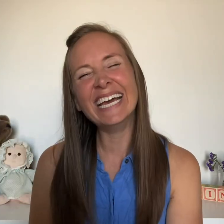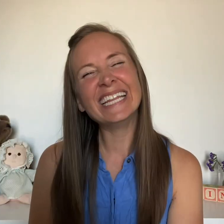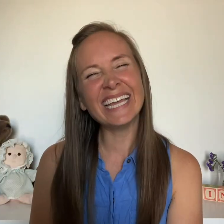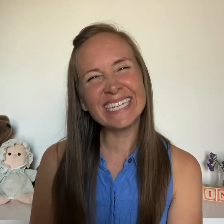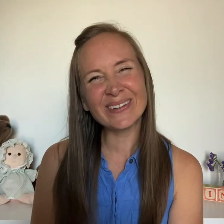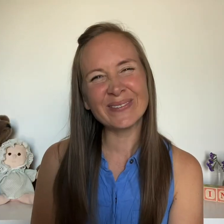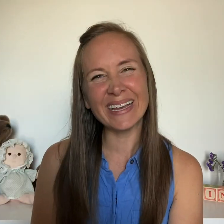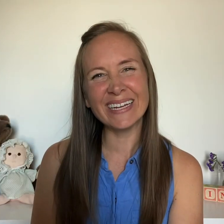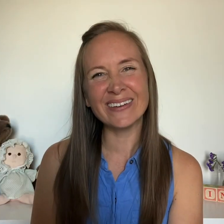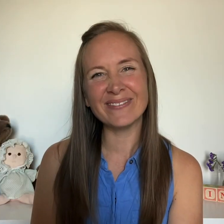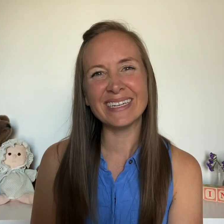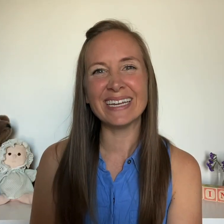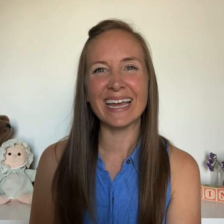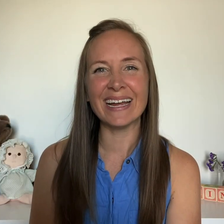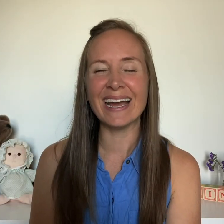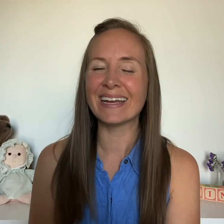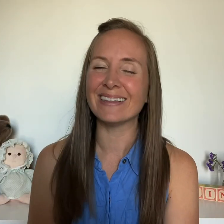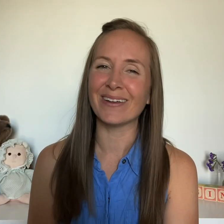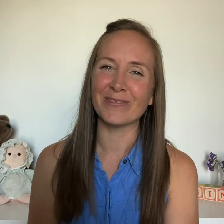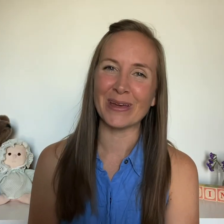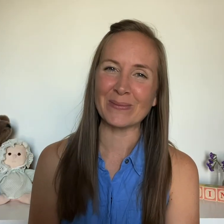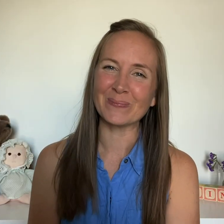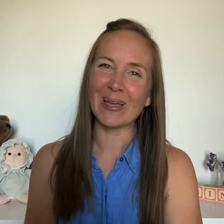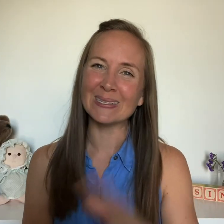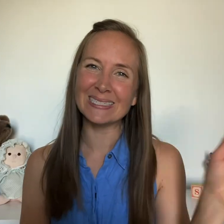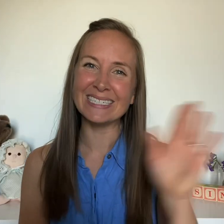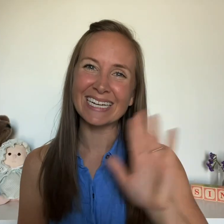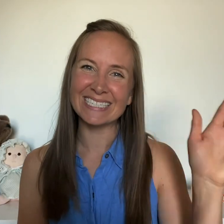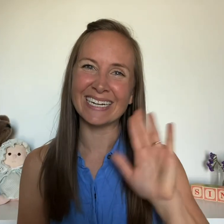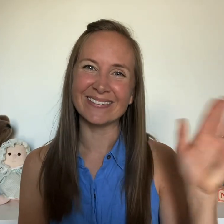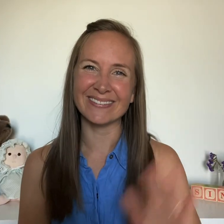Thanks for playing with me today! I had a lot of fun. I'll see you next time!